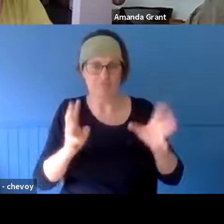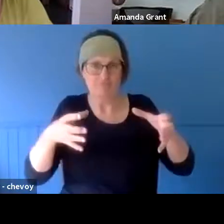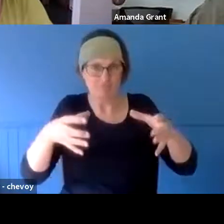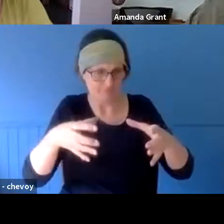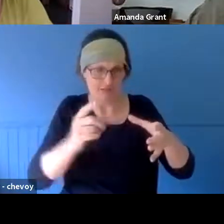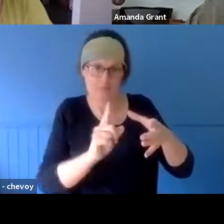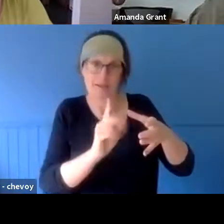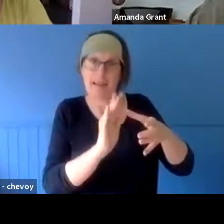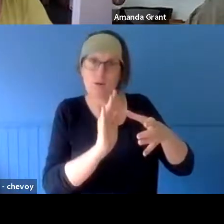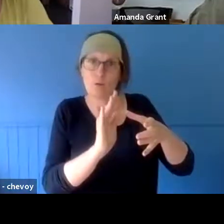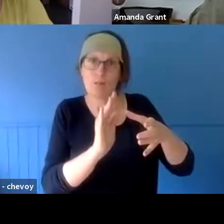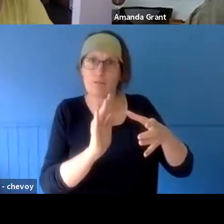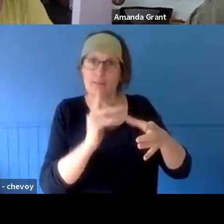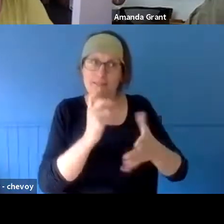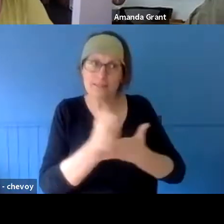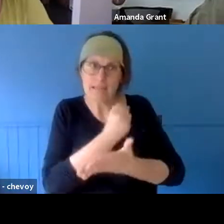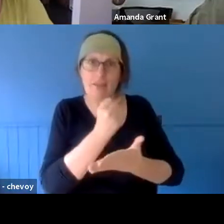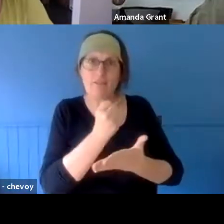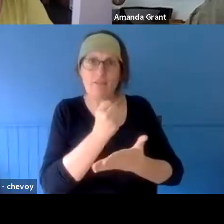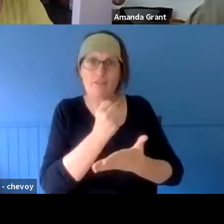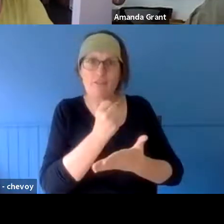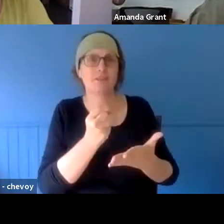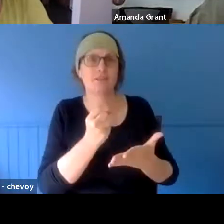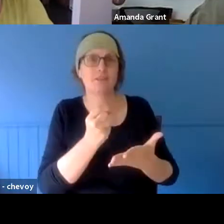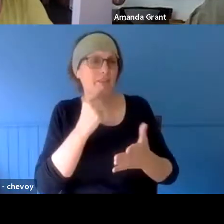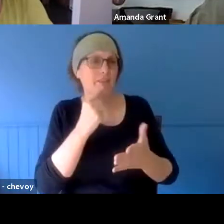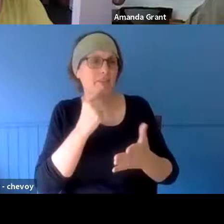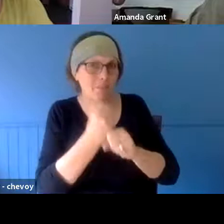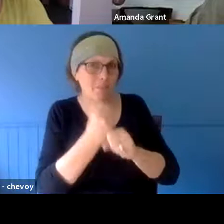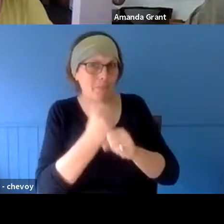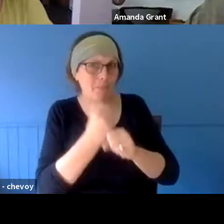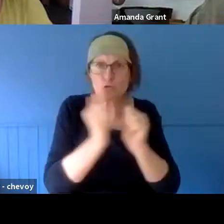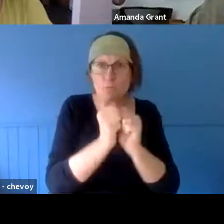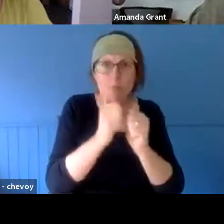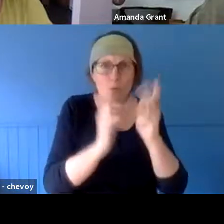of space, and we soak it in PBA, a fire retardant, and there's